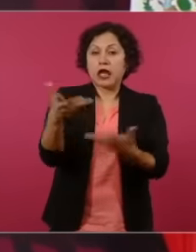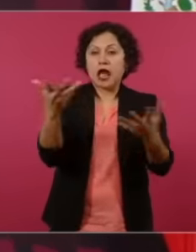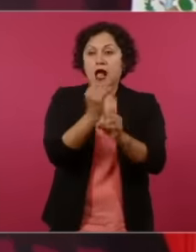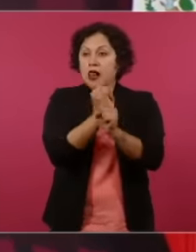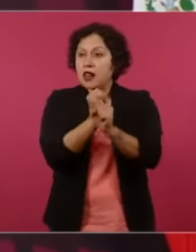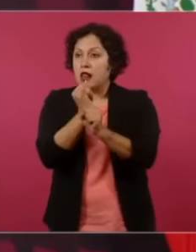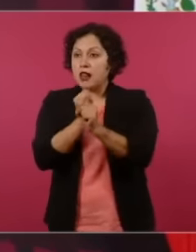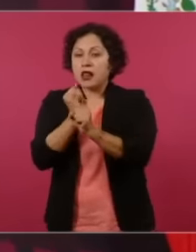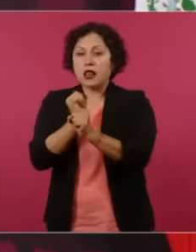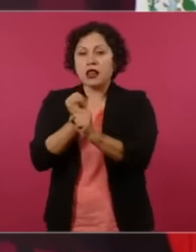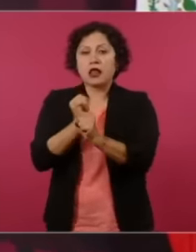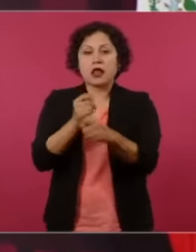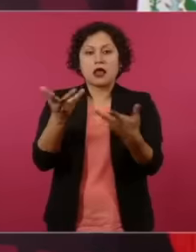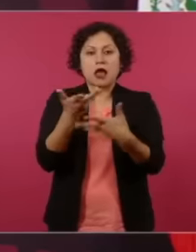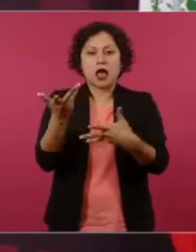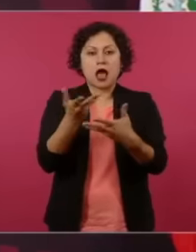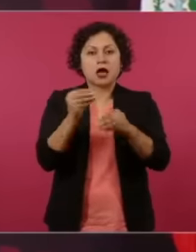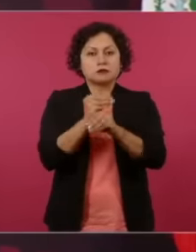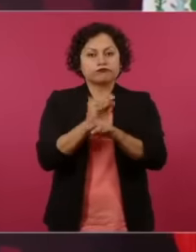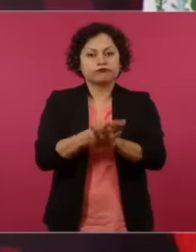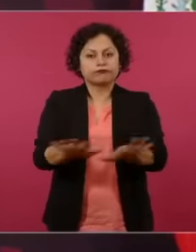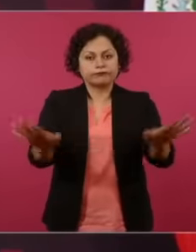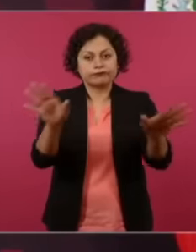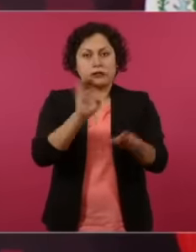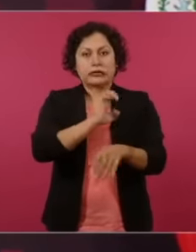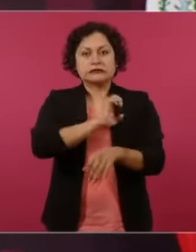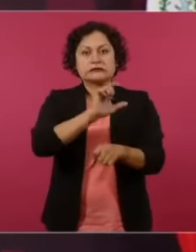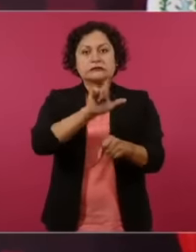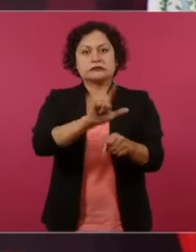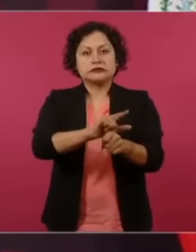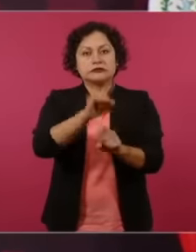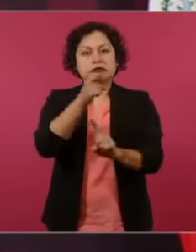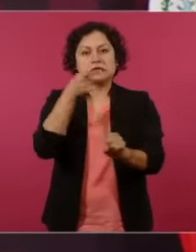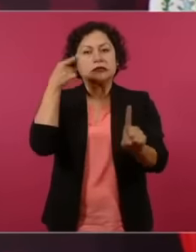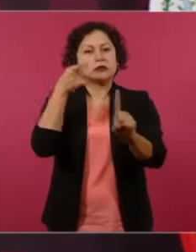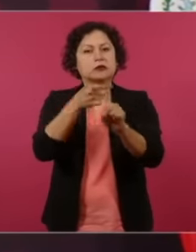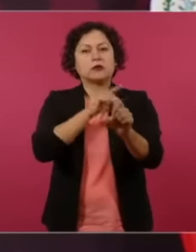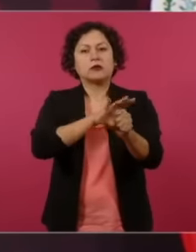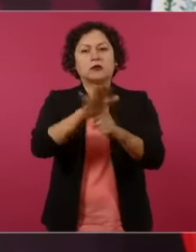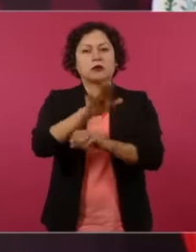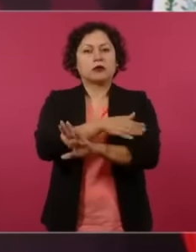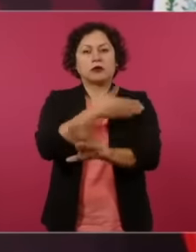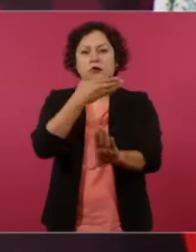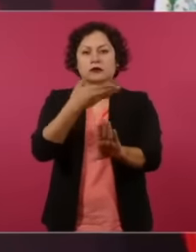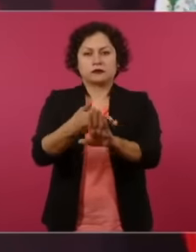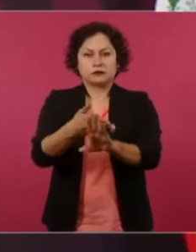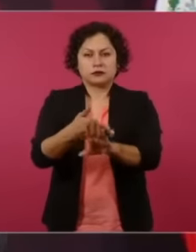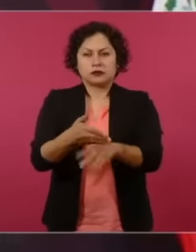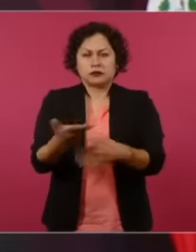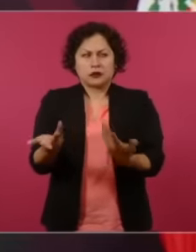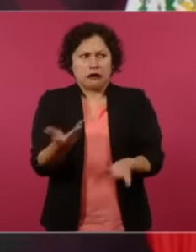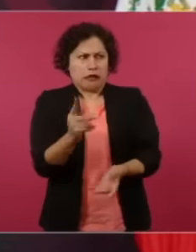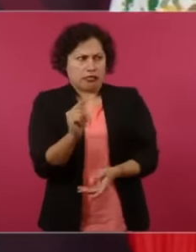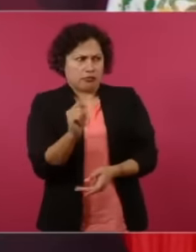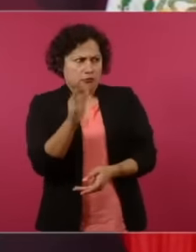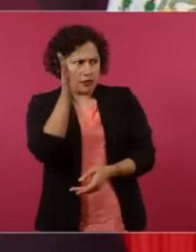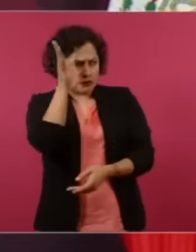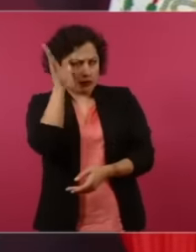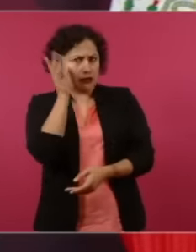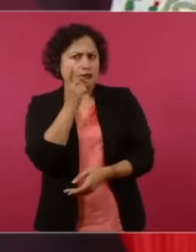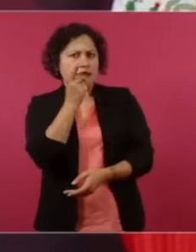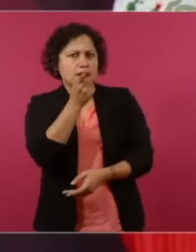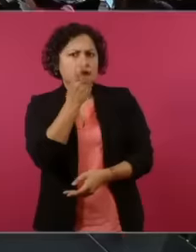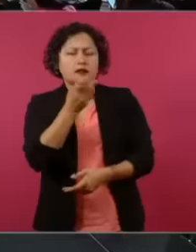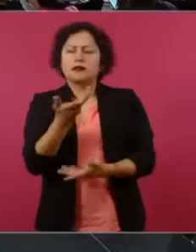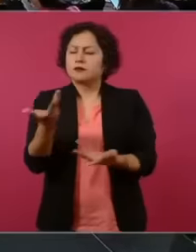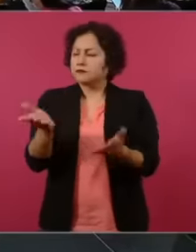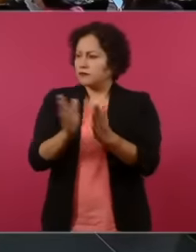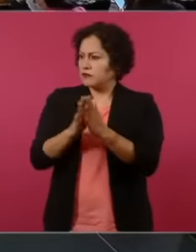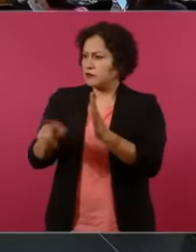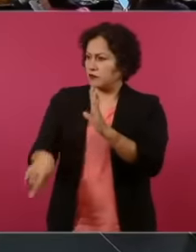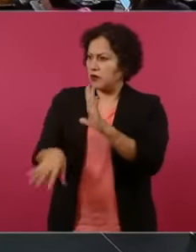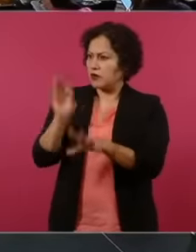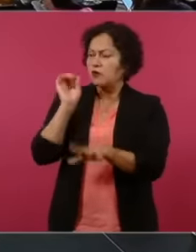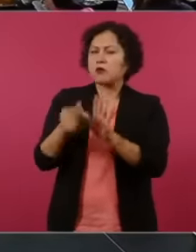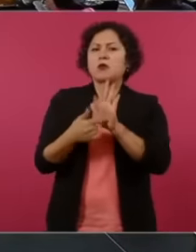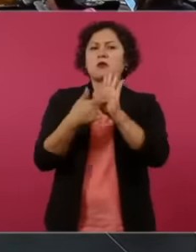special reports pay against and look why don't you put again how much the result was in